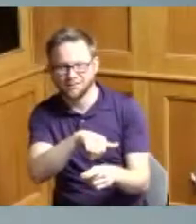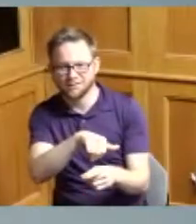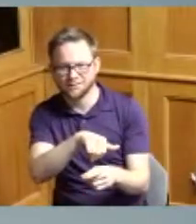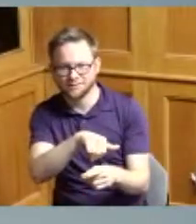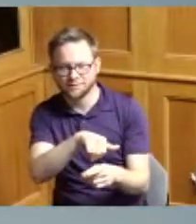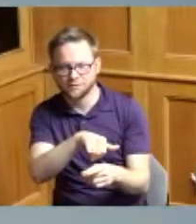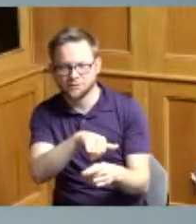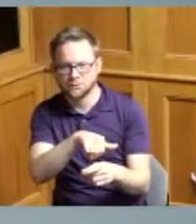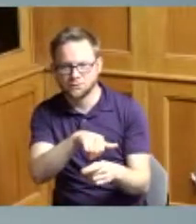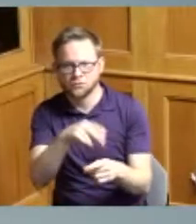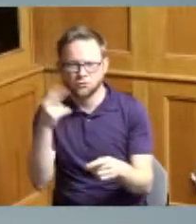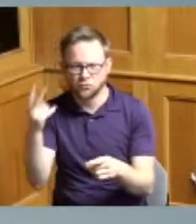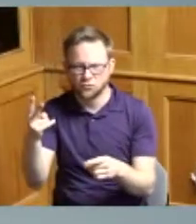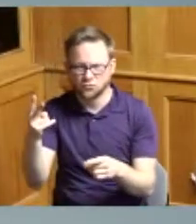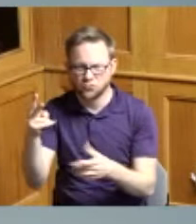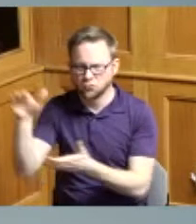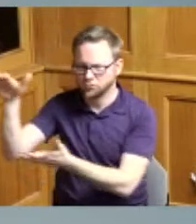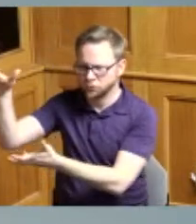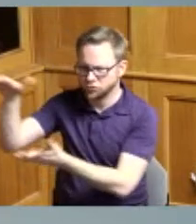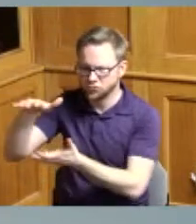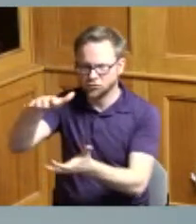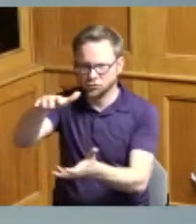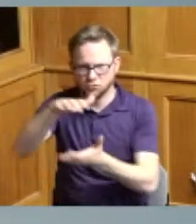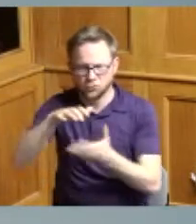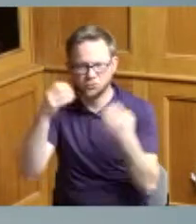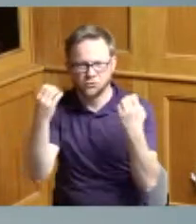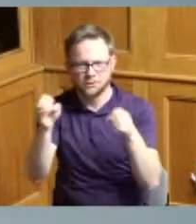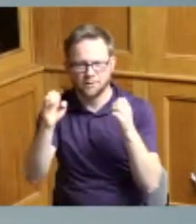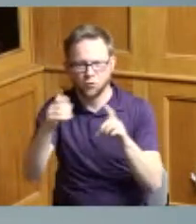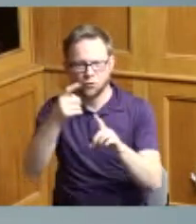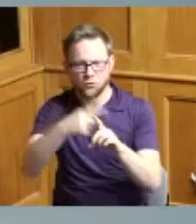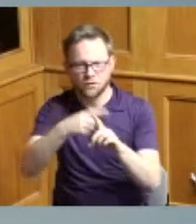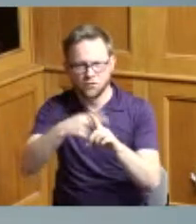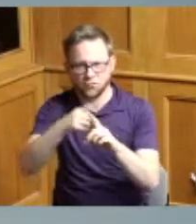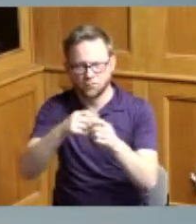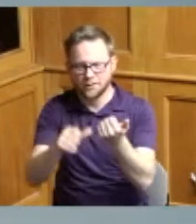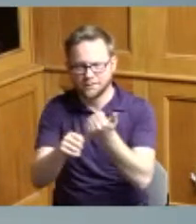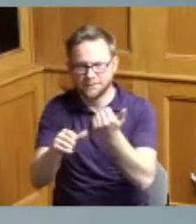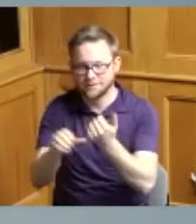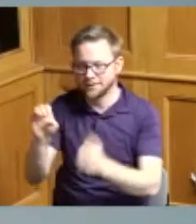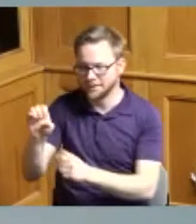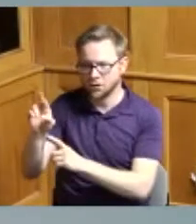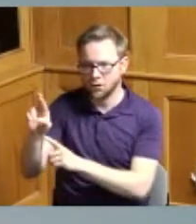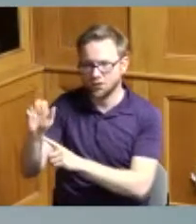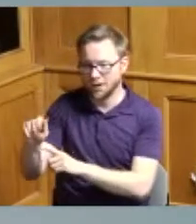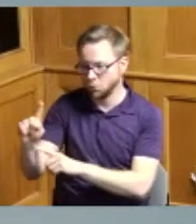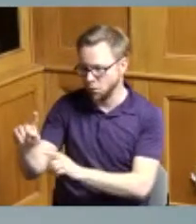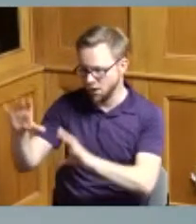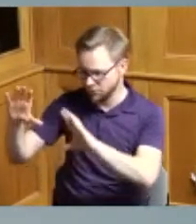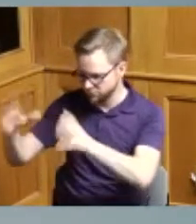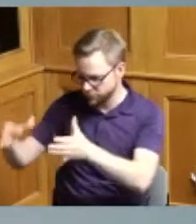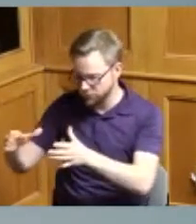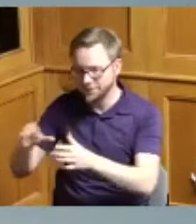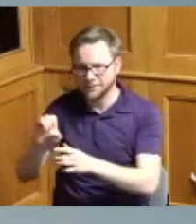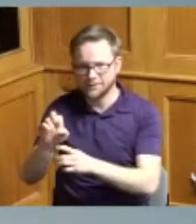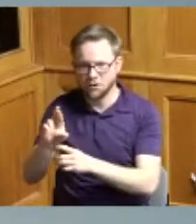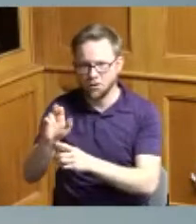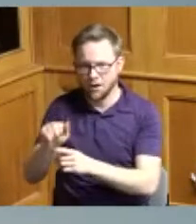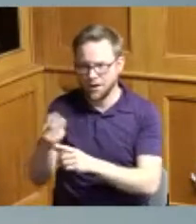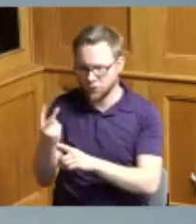tranches if you will of emergency rental assistance era one and era ii the first round